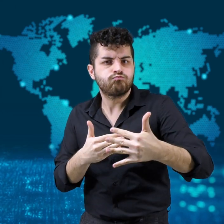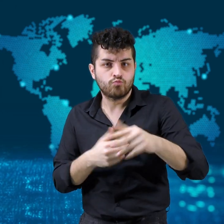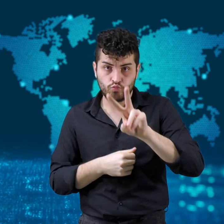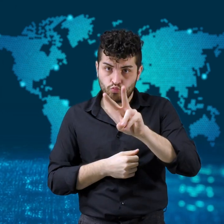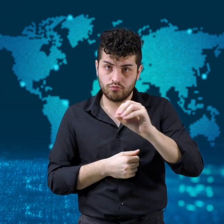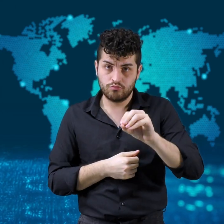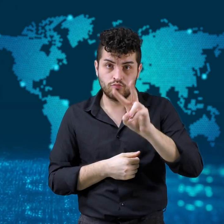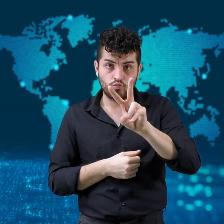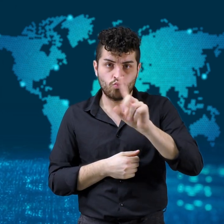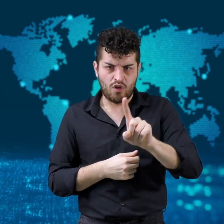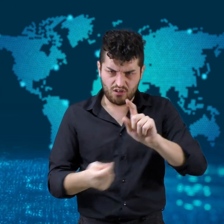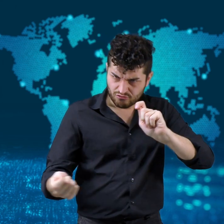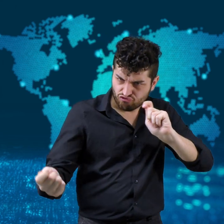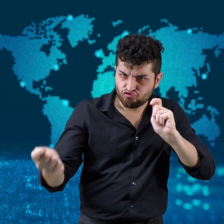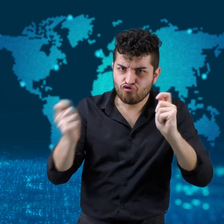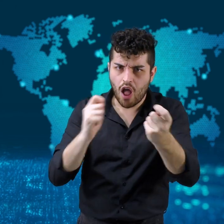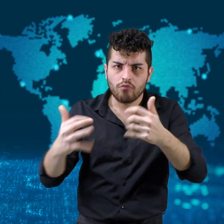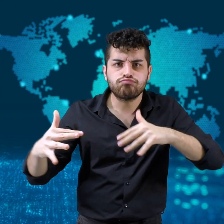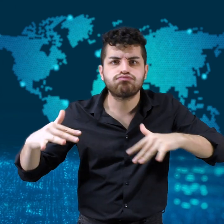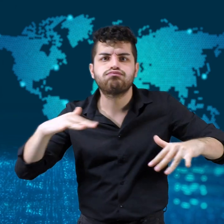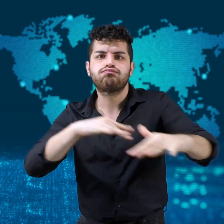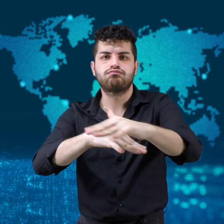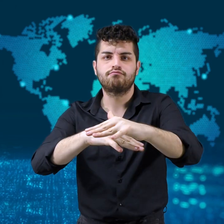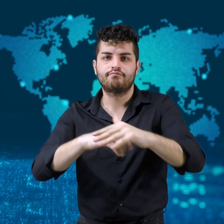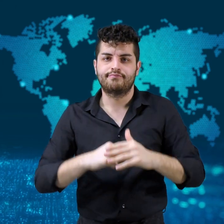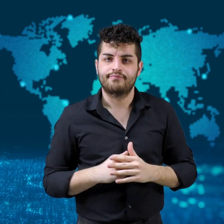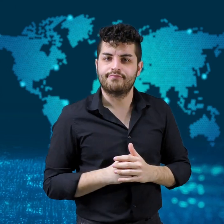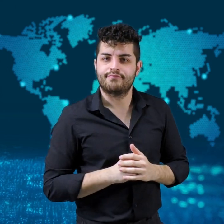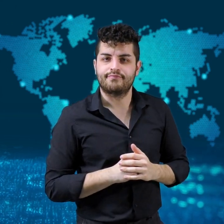will continue into 2021.